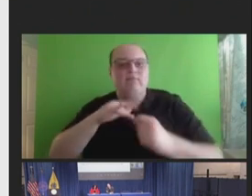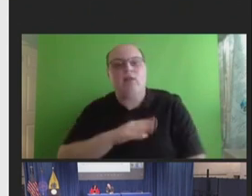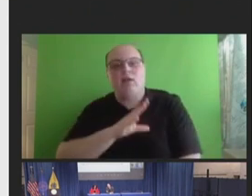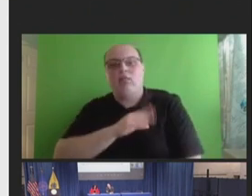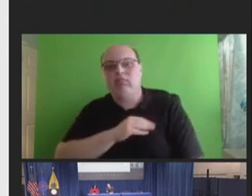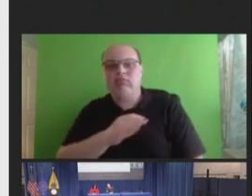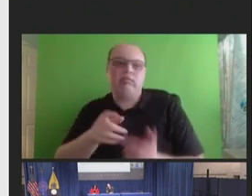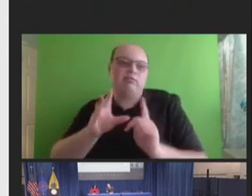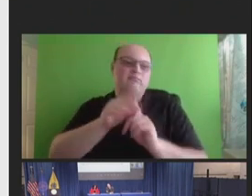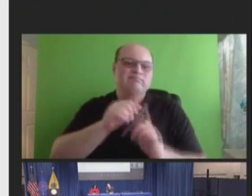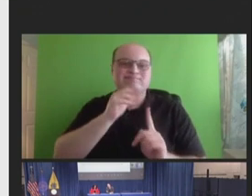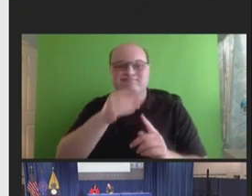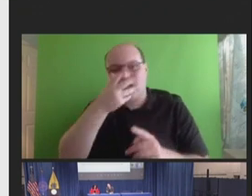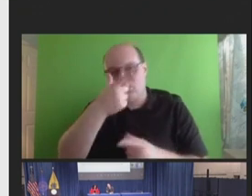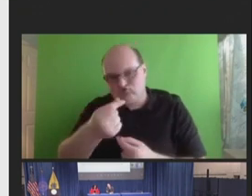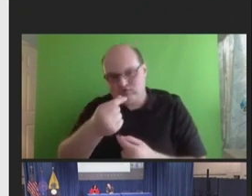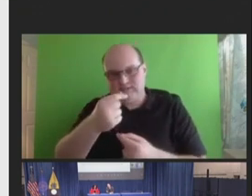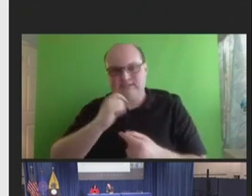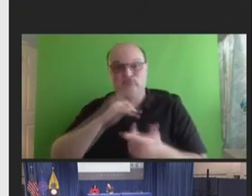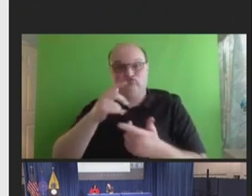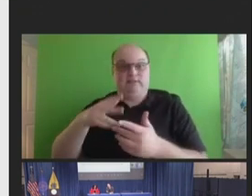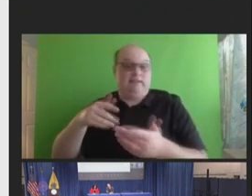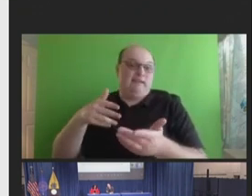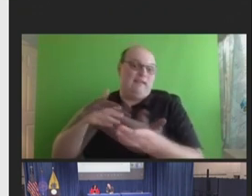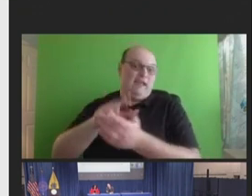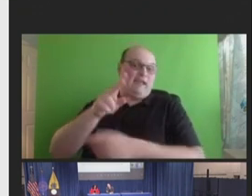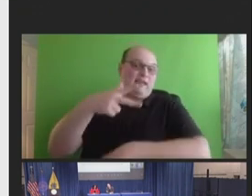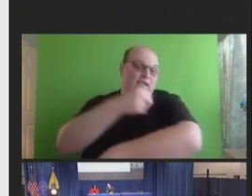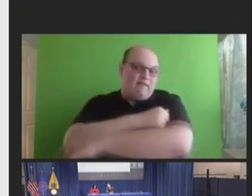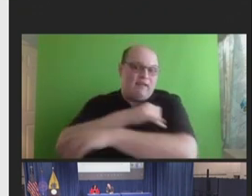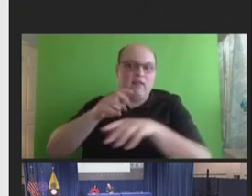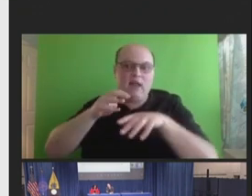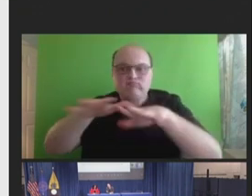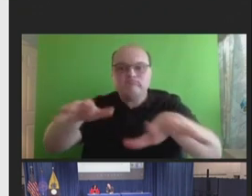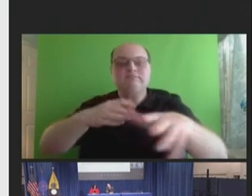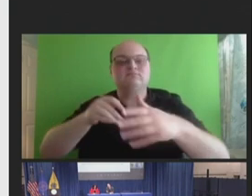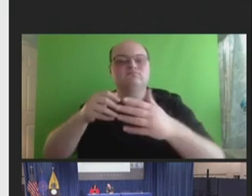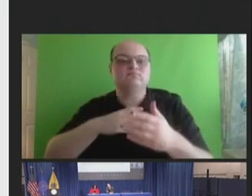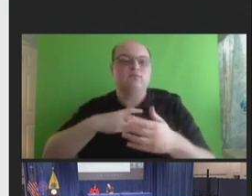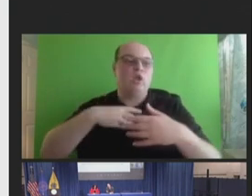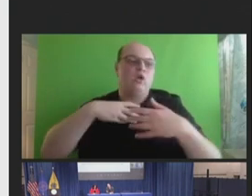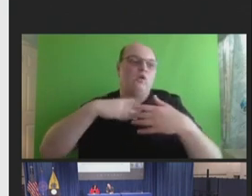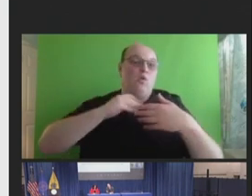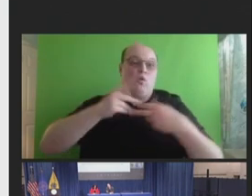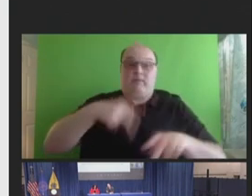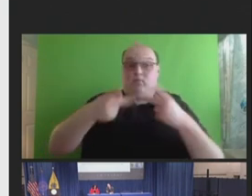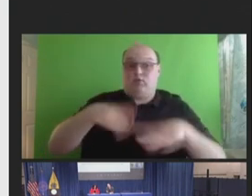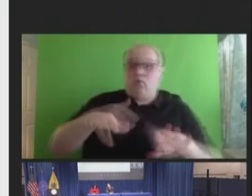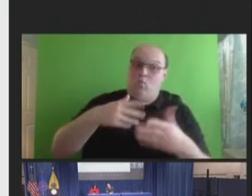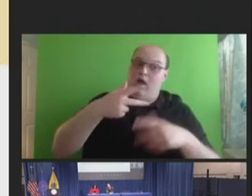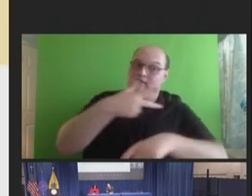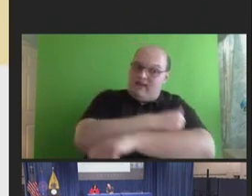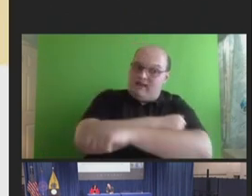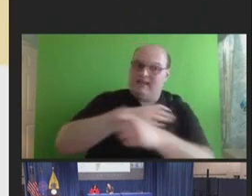population and really then grown a fatigued population on top of that as well. Next slide,